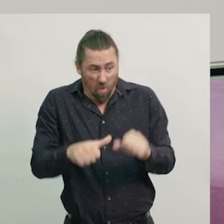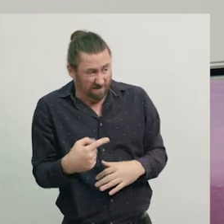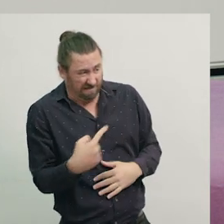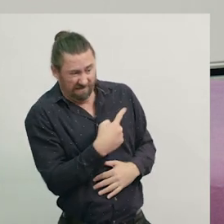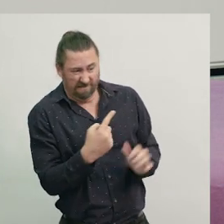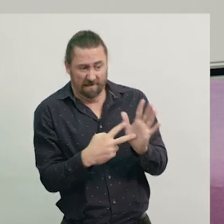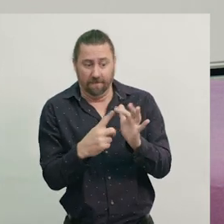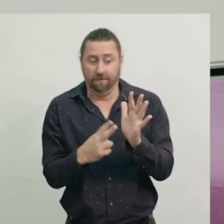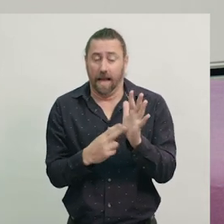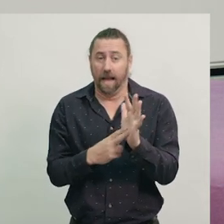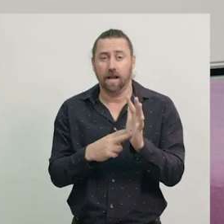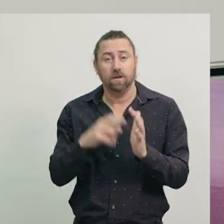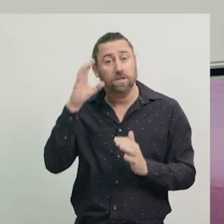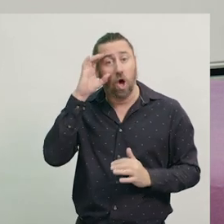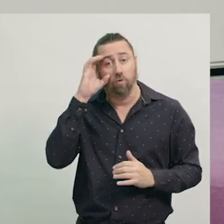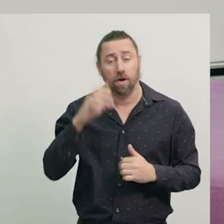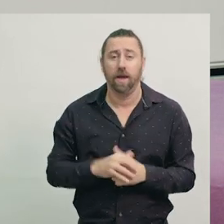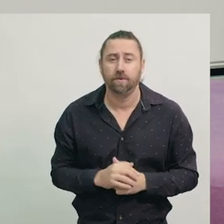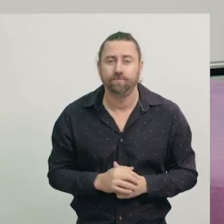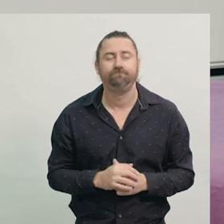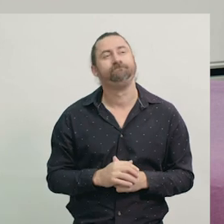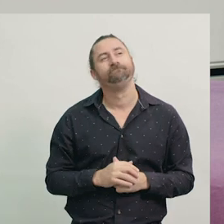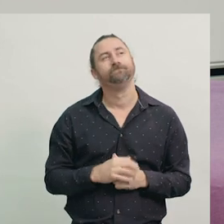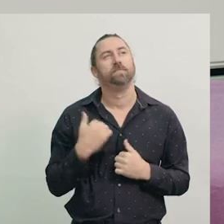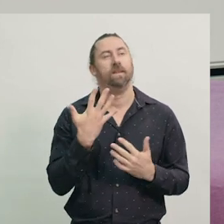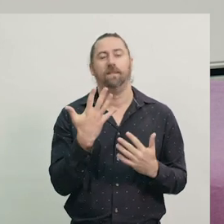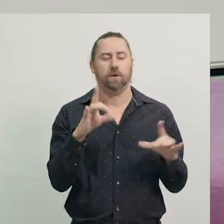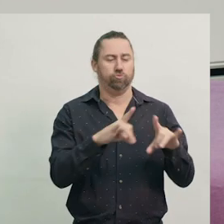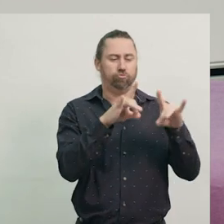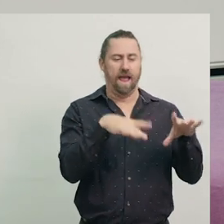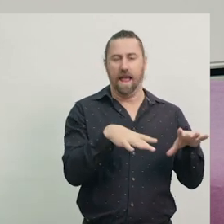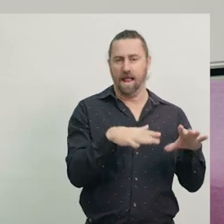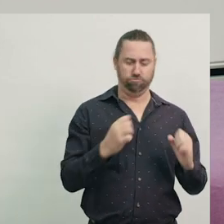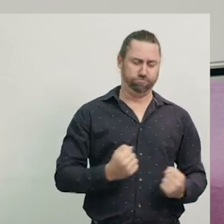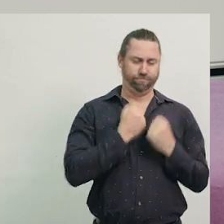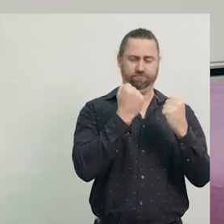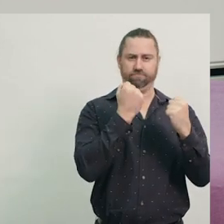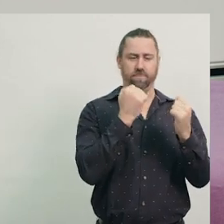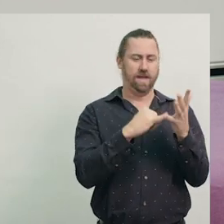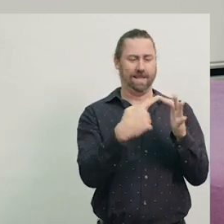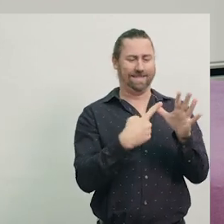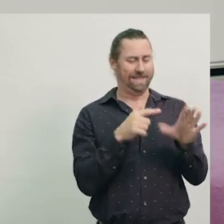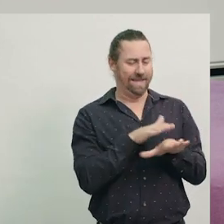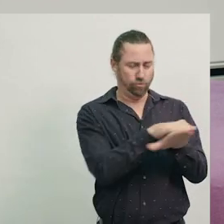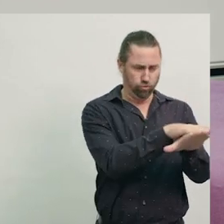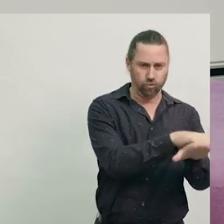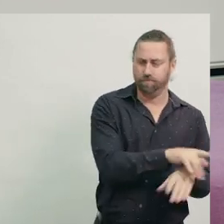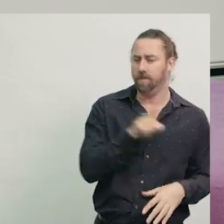Let's explore the life cycle of an Australian native animal and plant: a sea turtle, and a banksia tree.